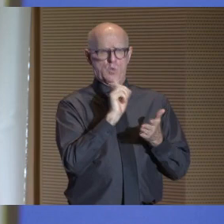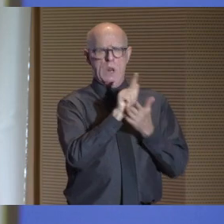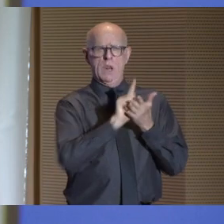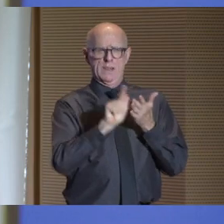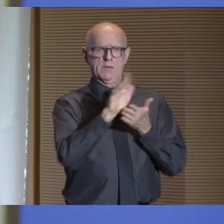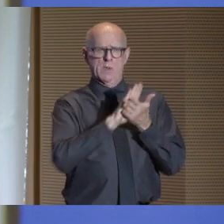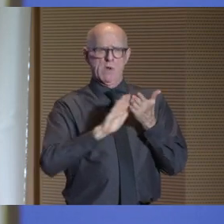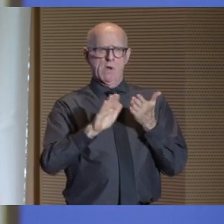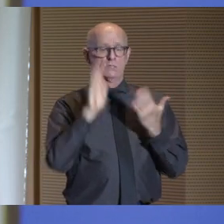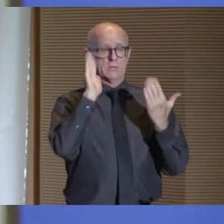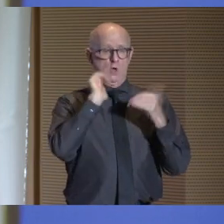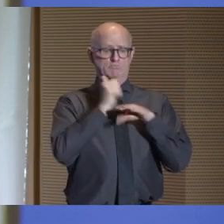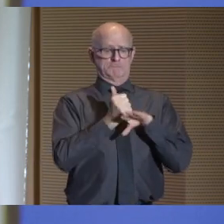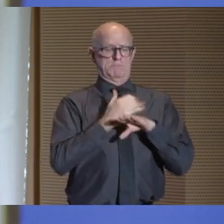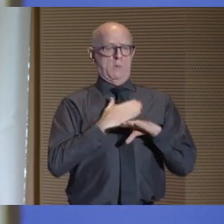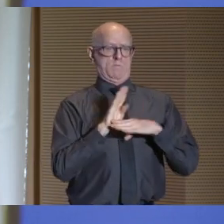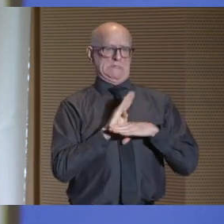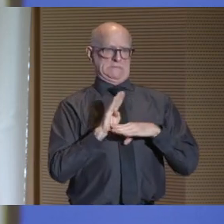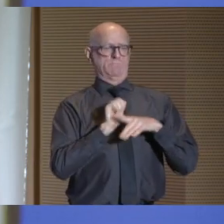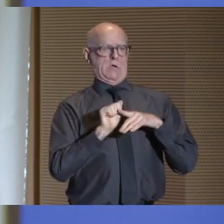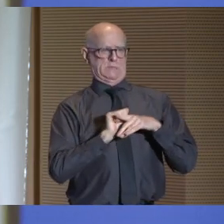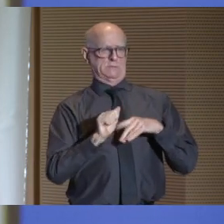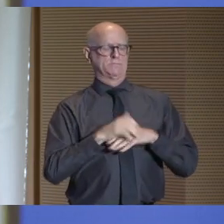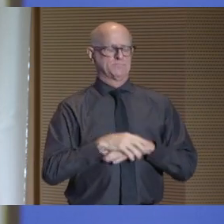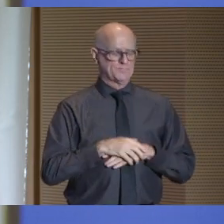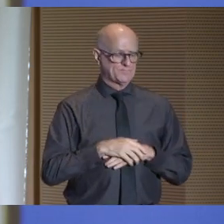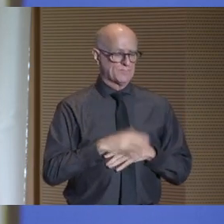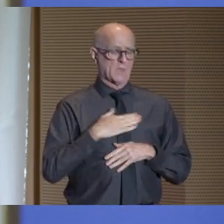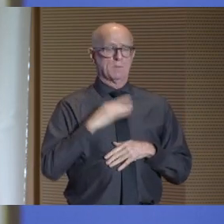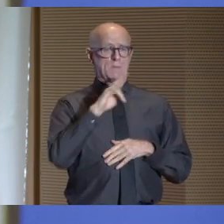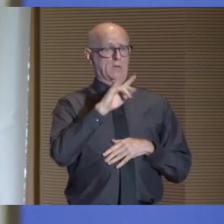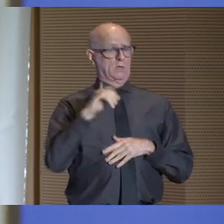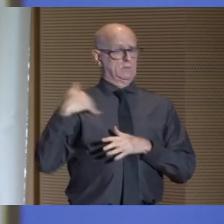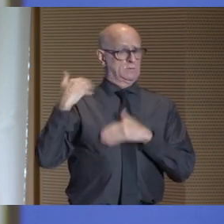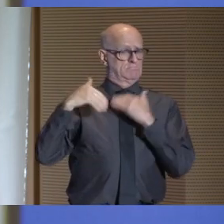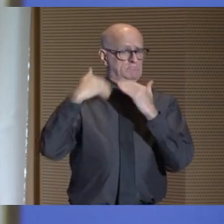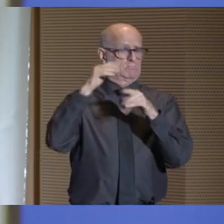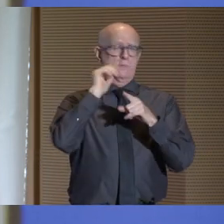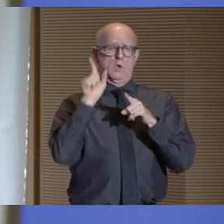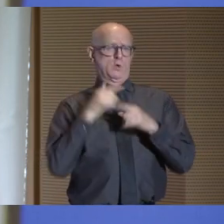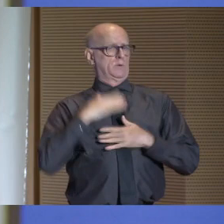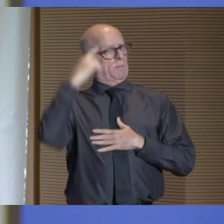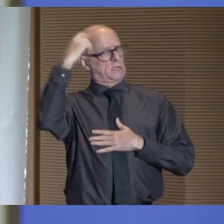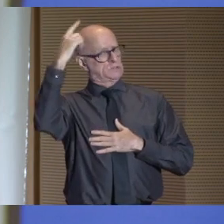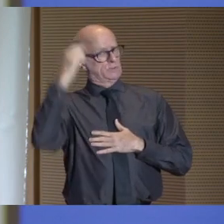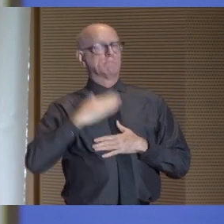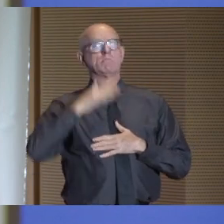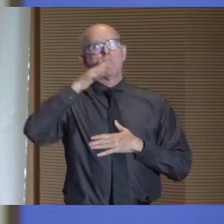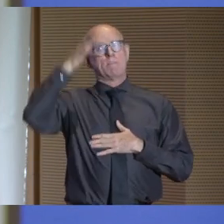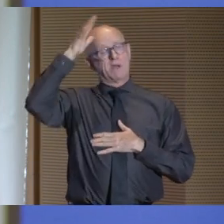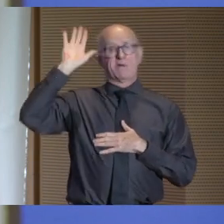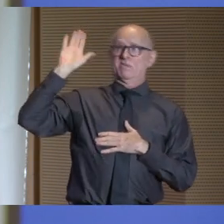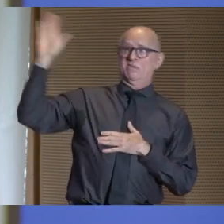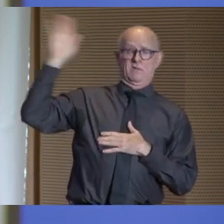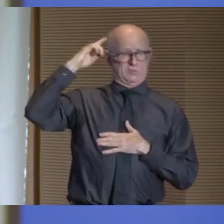I hope to open my own practice one day. My CUNY journey isn't just about my dreams. It's about my parents' dreams.